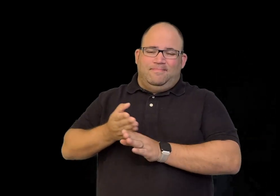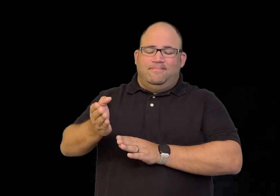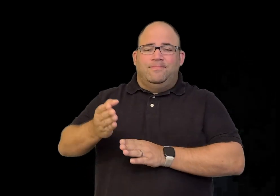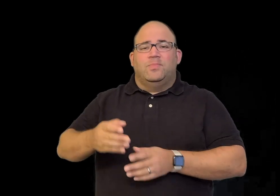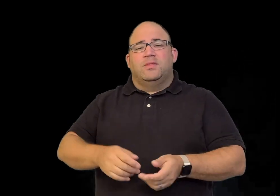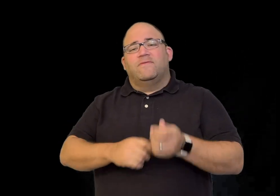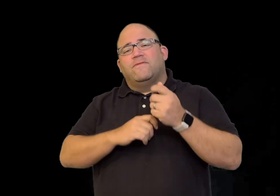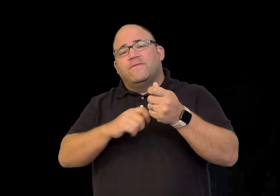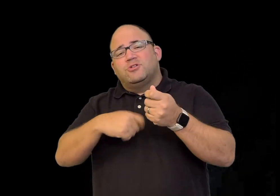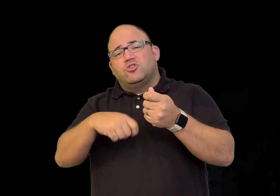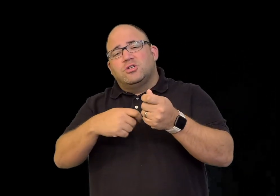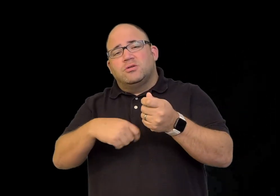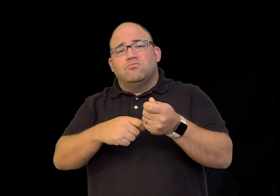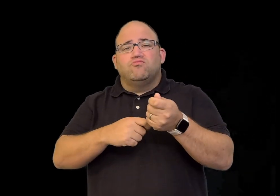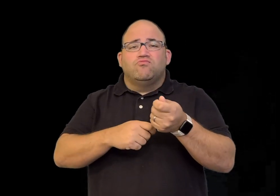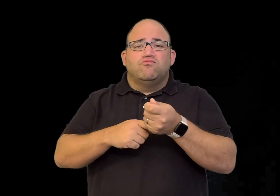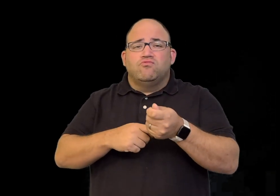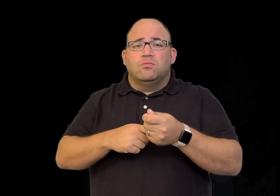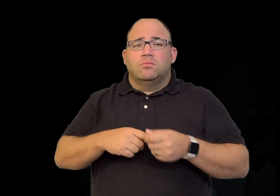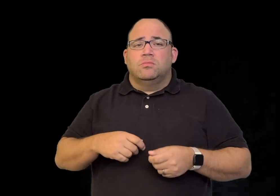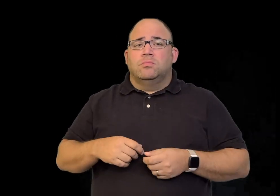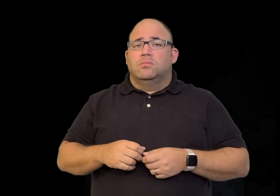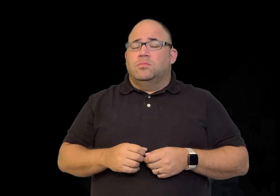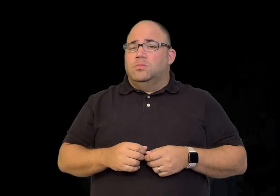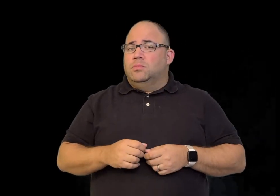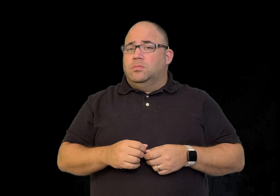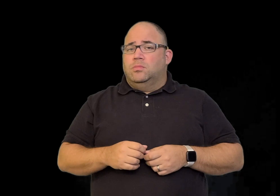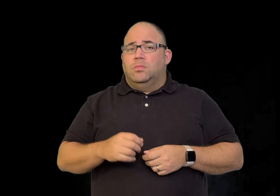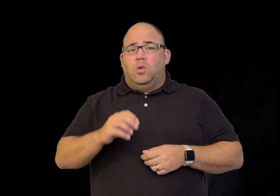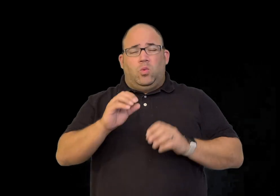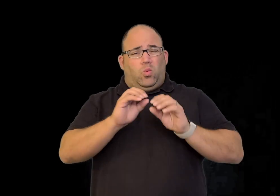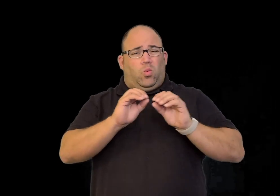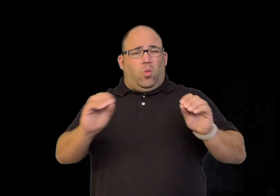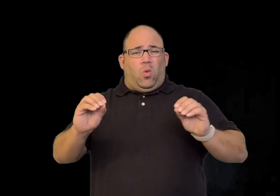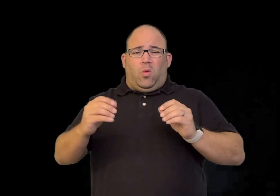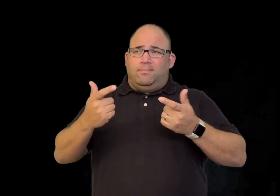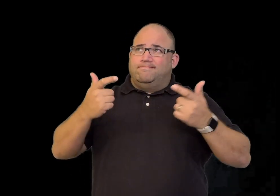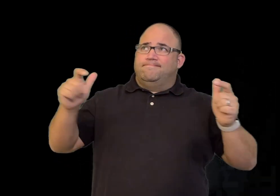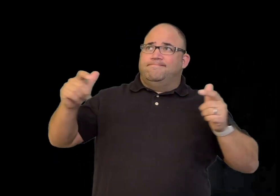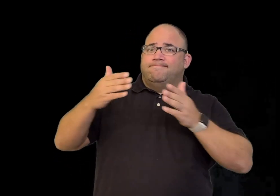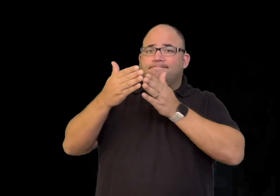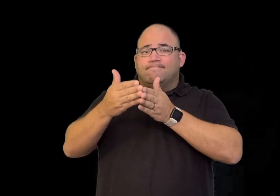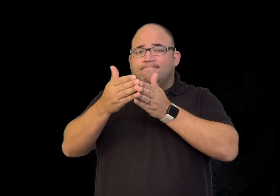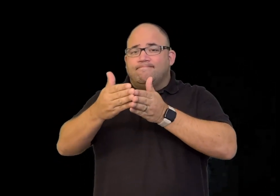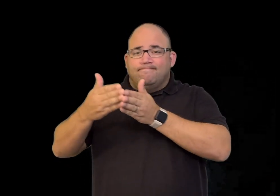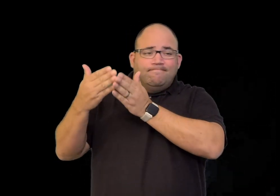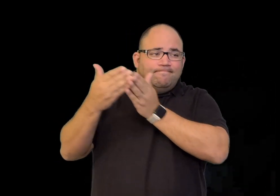Because Chilmark was a fishing village with no ships